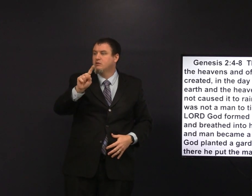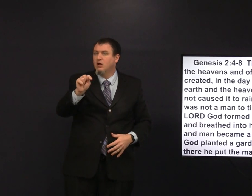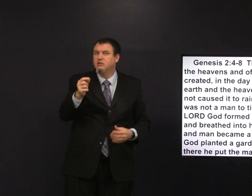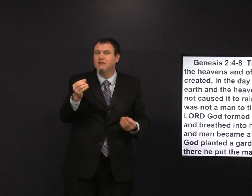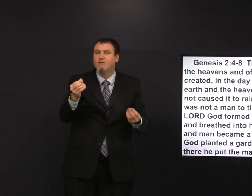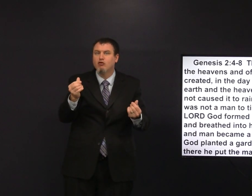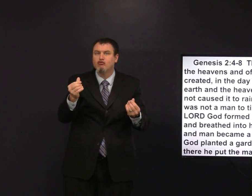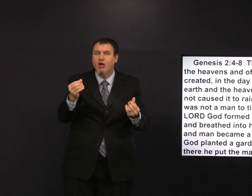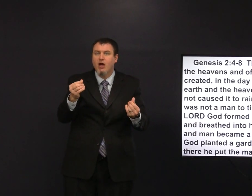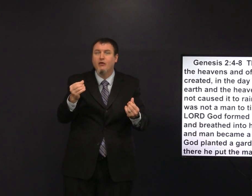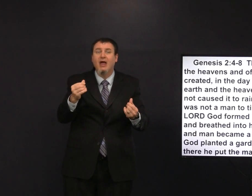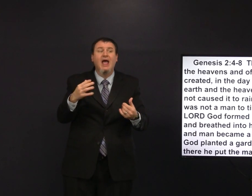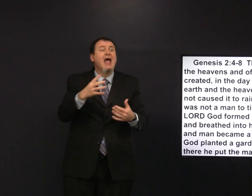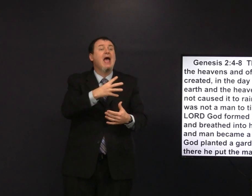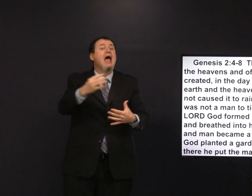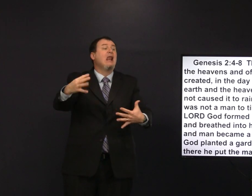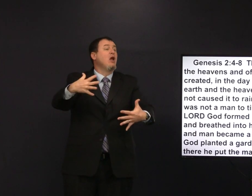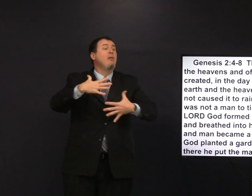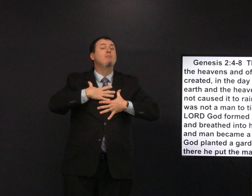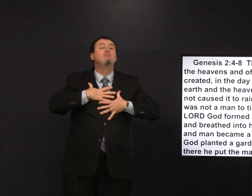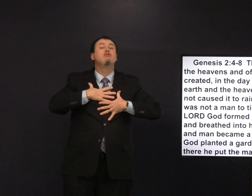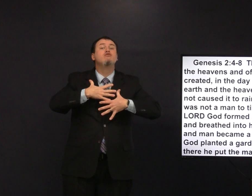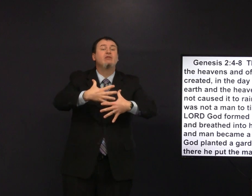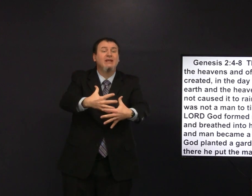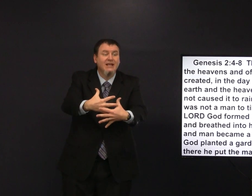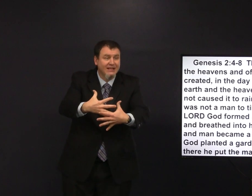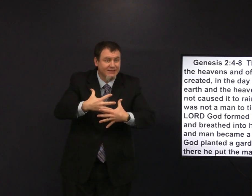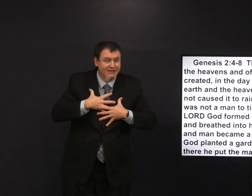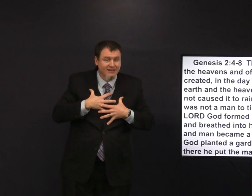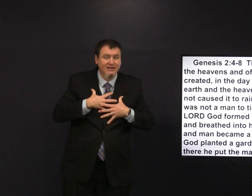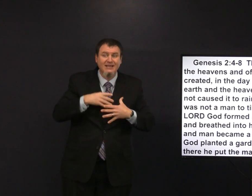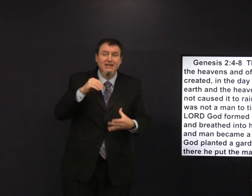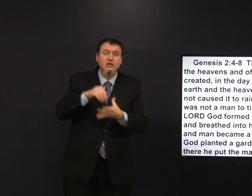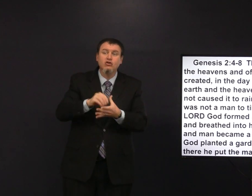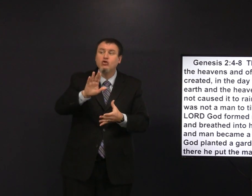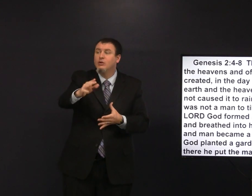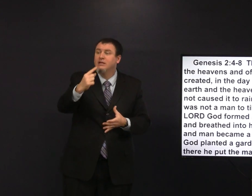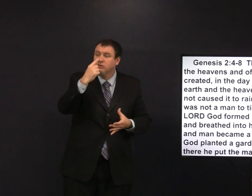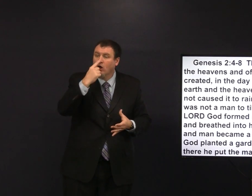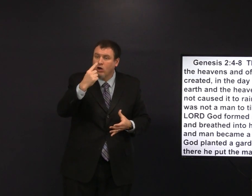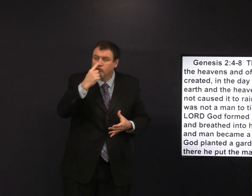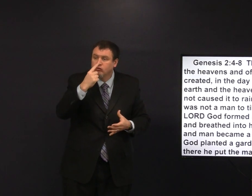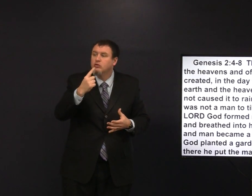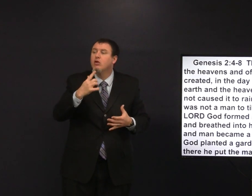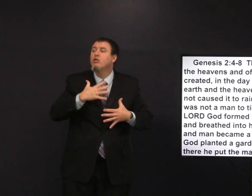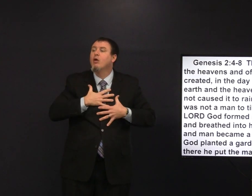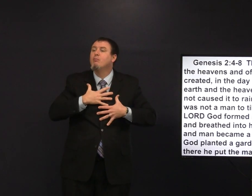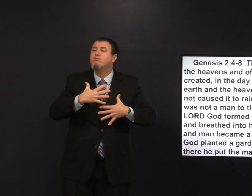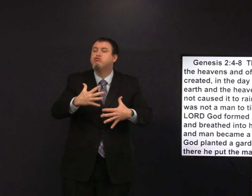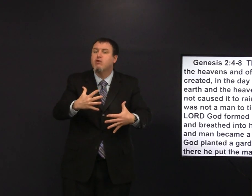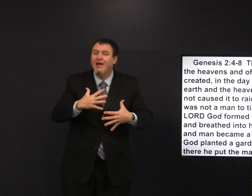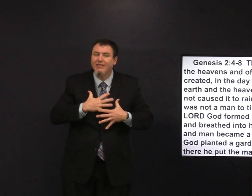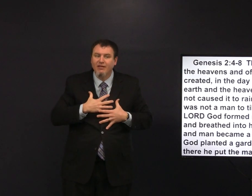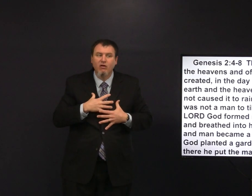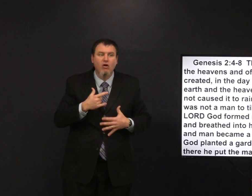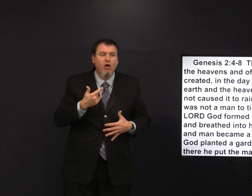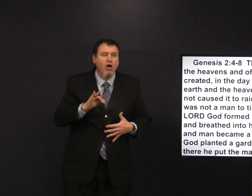out of us of the ground and breathed into his nostrils the Breath of Life